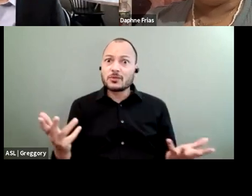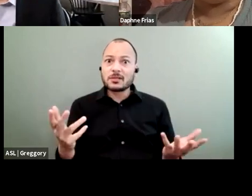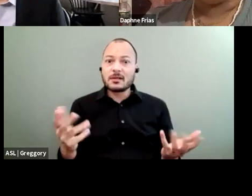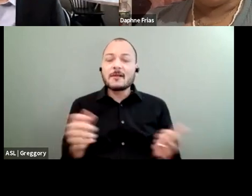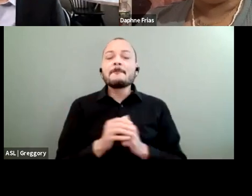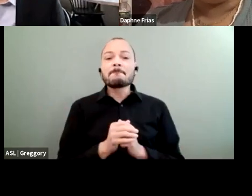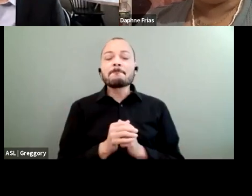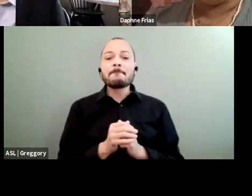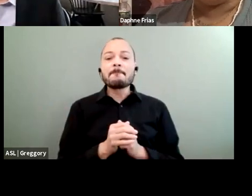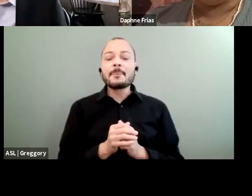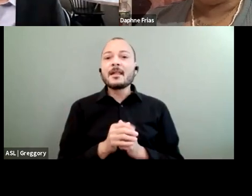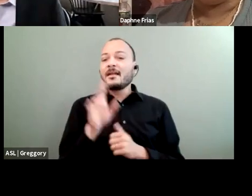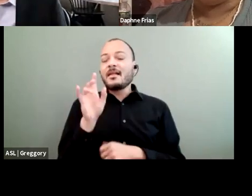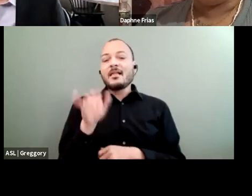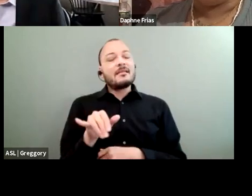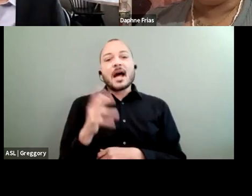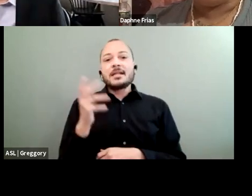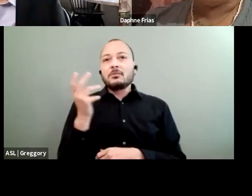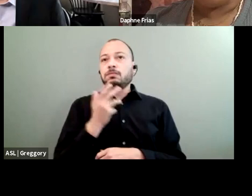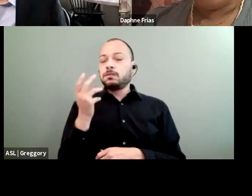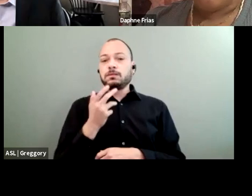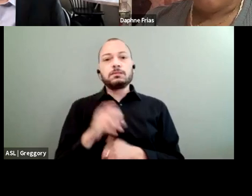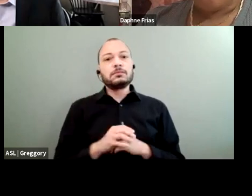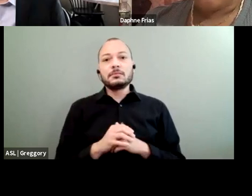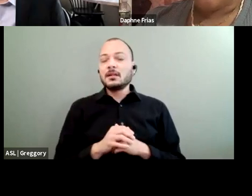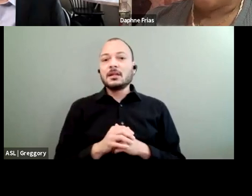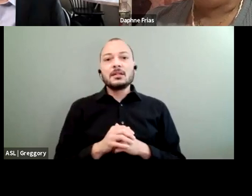That's absolutely incredulous to me.